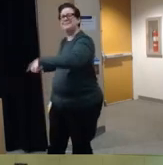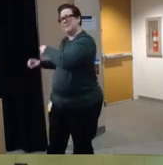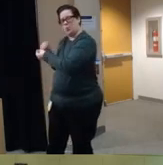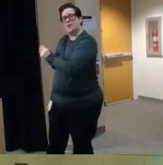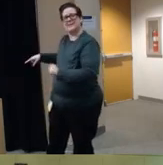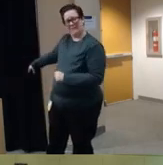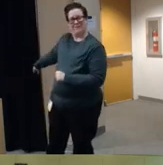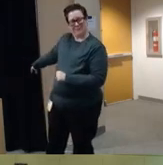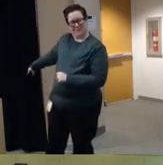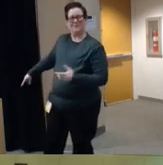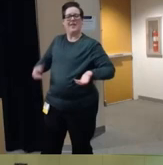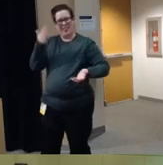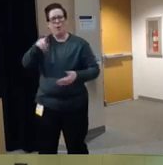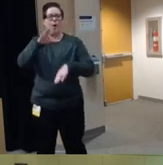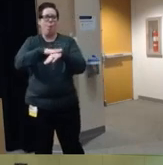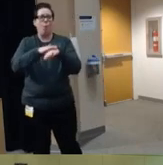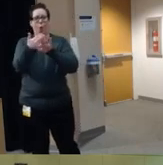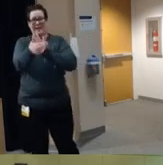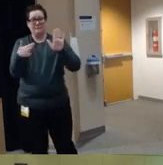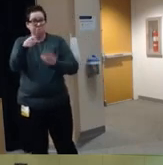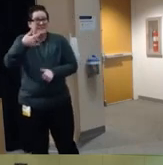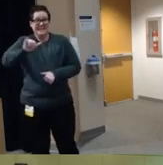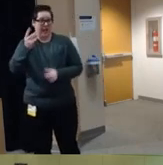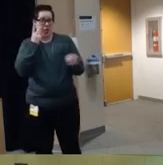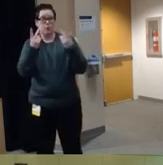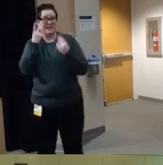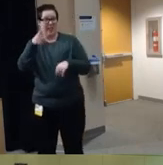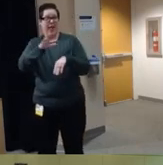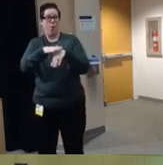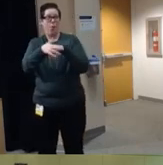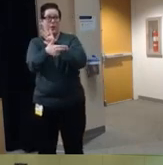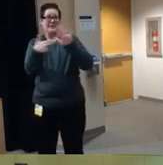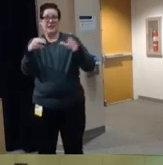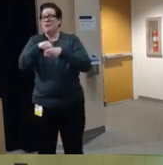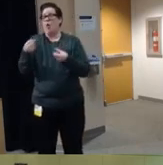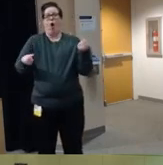you kind of got these warning stickers that you still see on um in vehicles to to remind parents